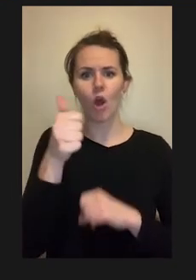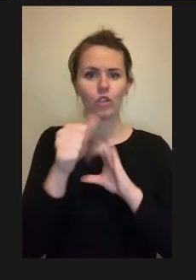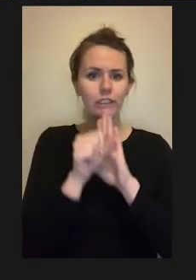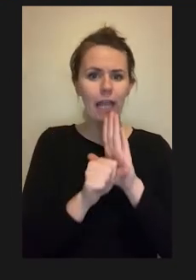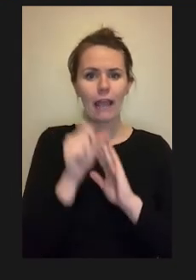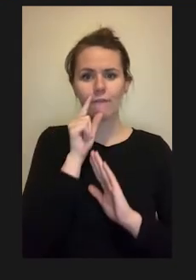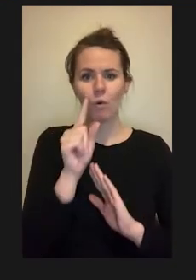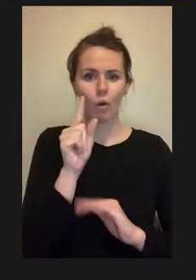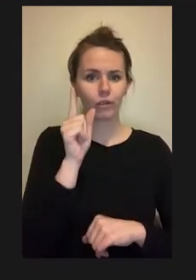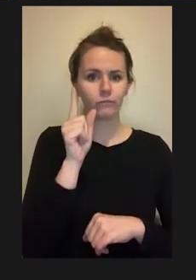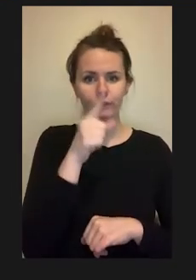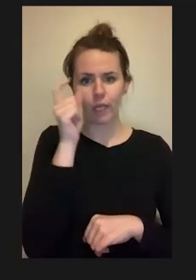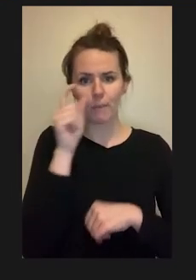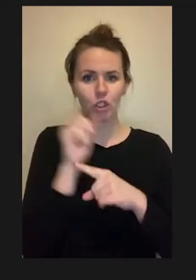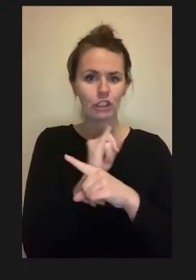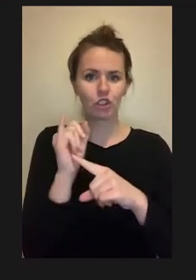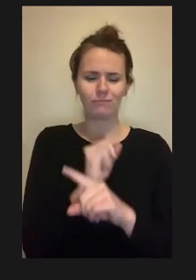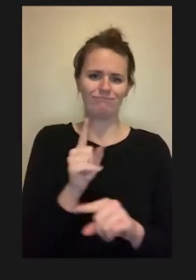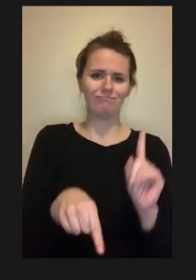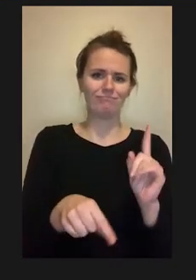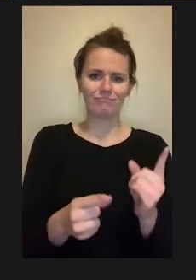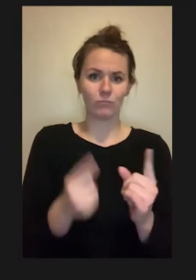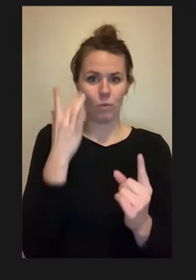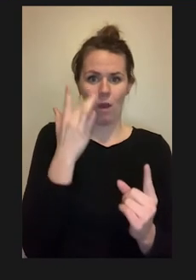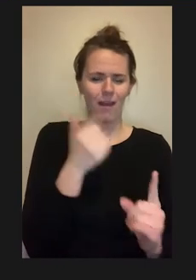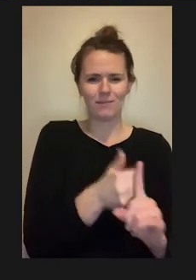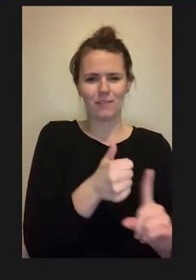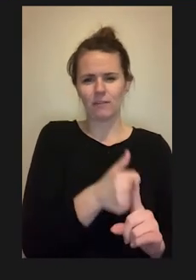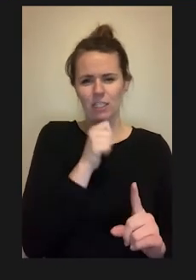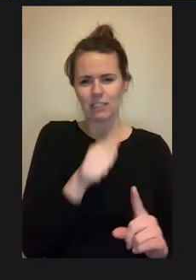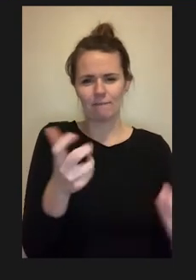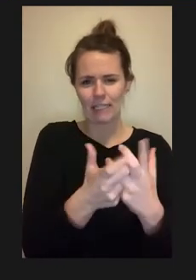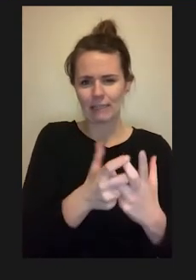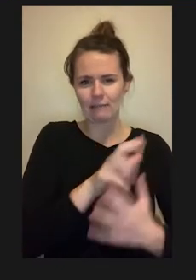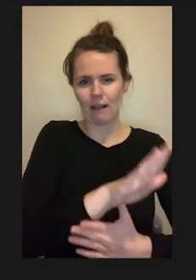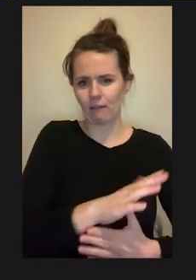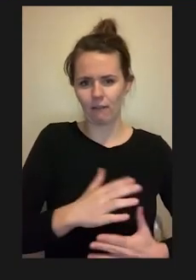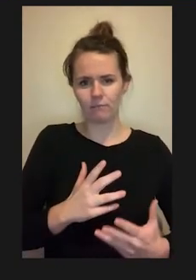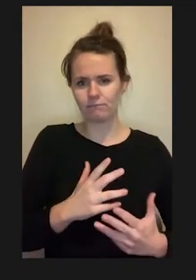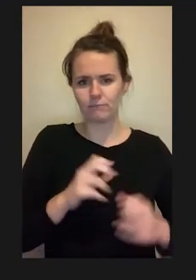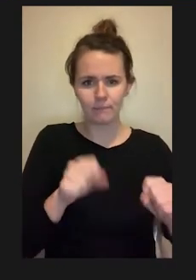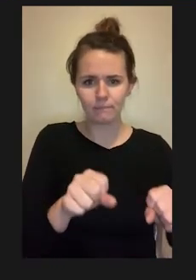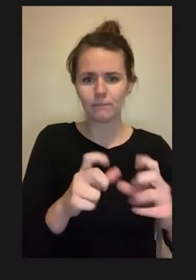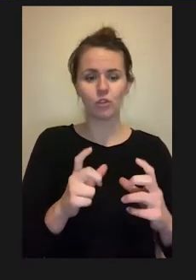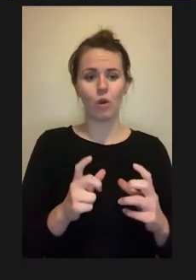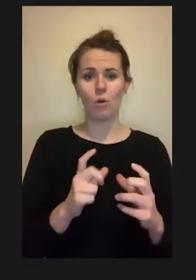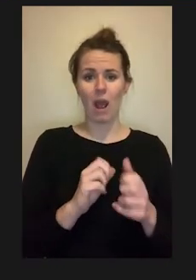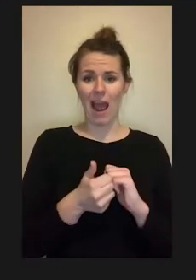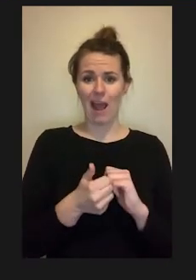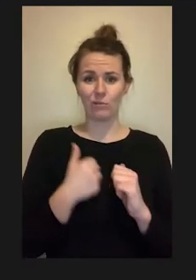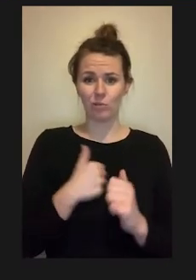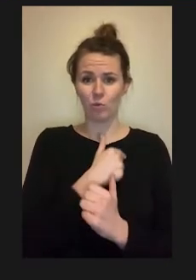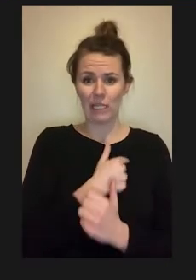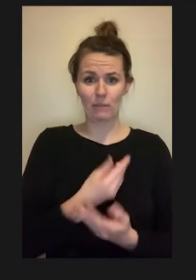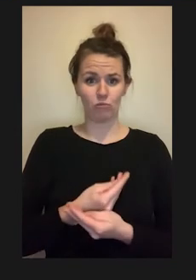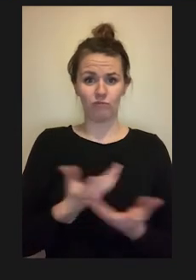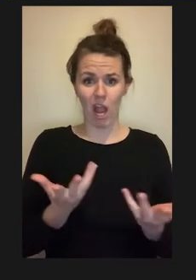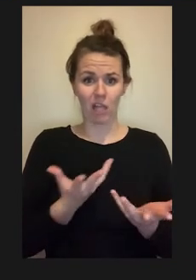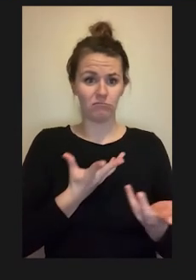Sometimes that is not practical or feasible. So how do we provide these internships to students